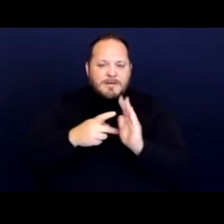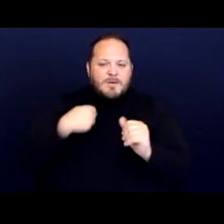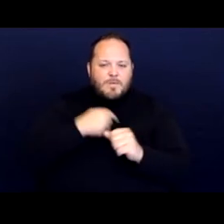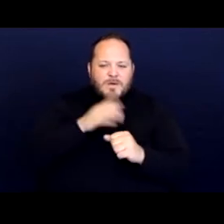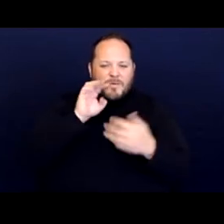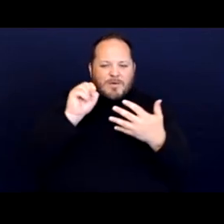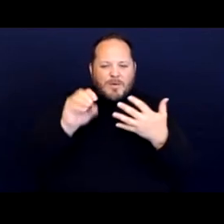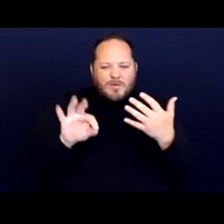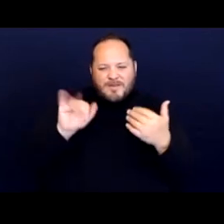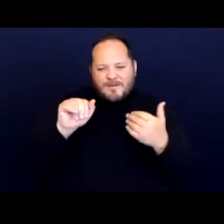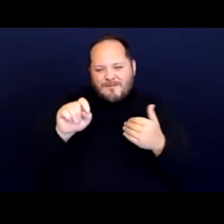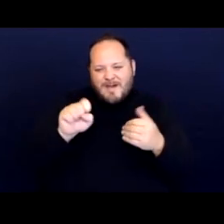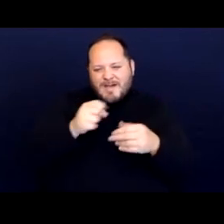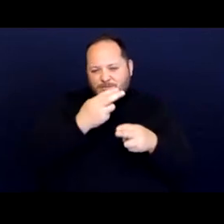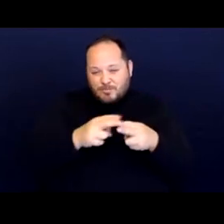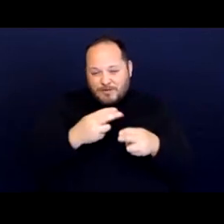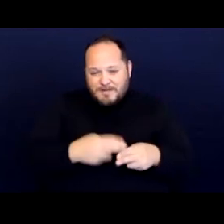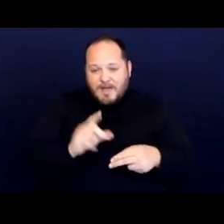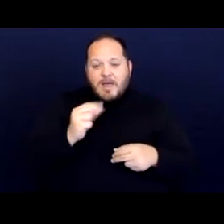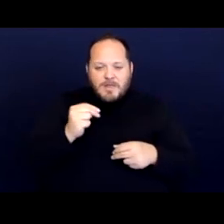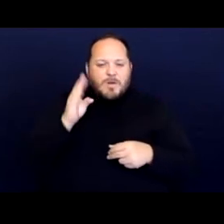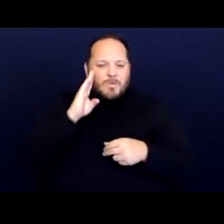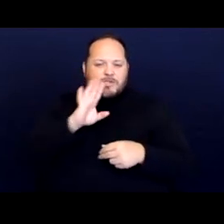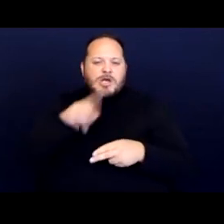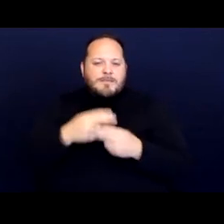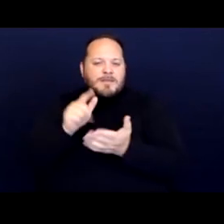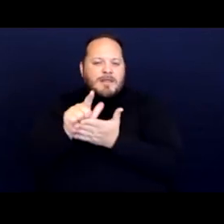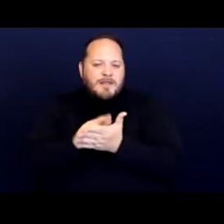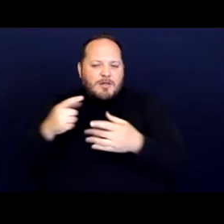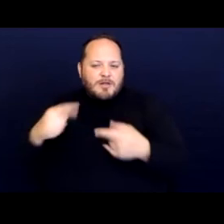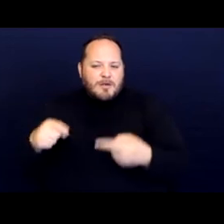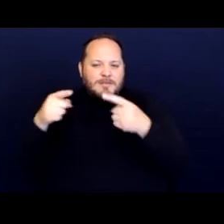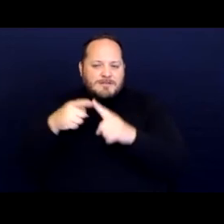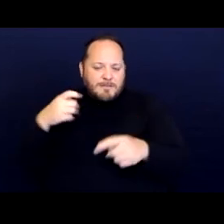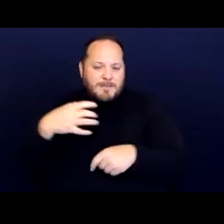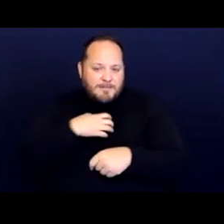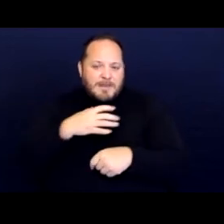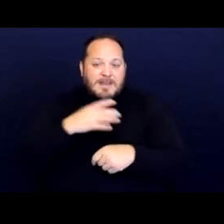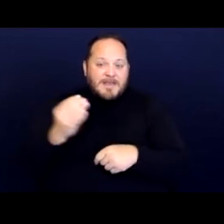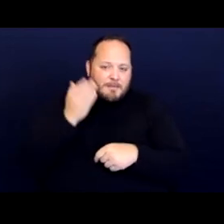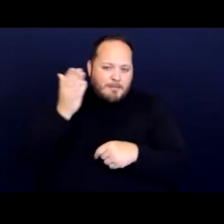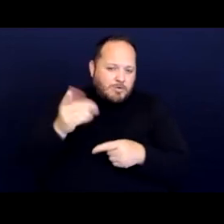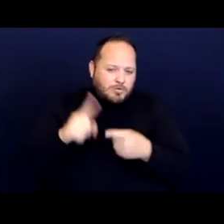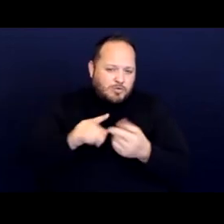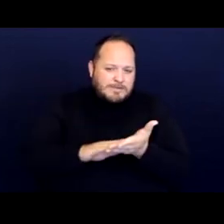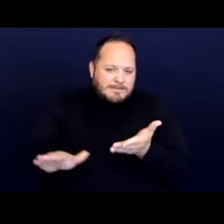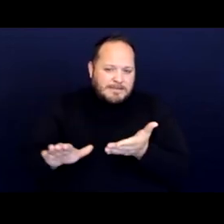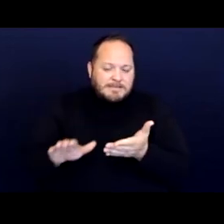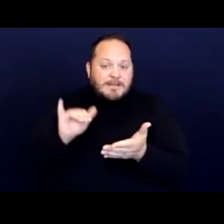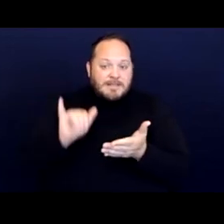And then we'll talk about the legal arguments from the complaint and the motion to dismiss which this case survived.